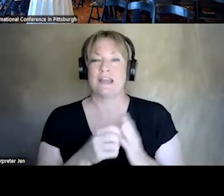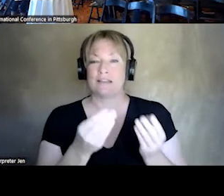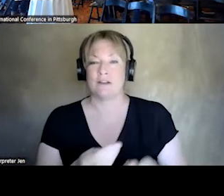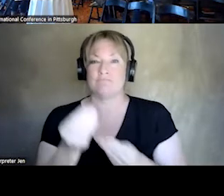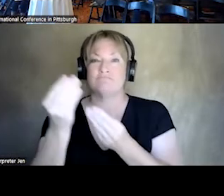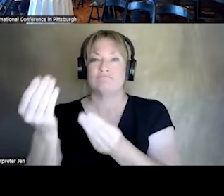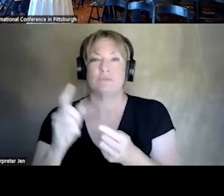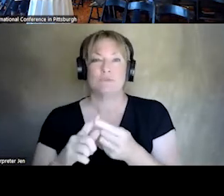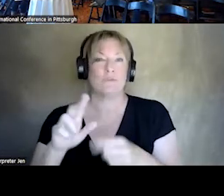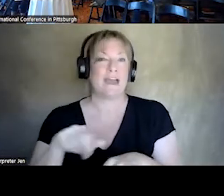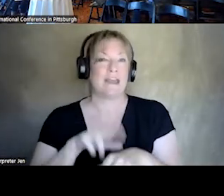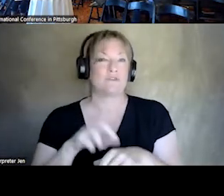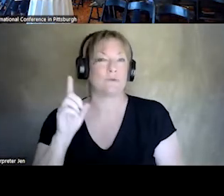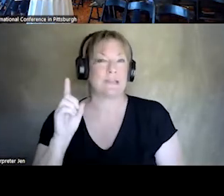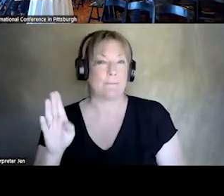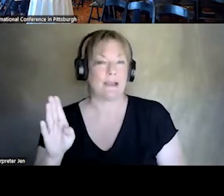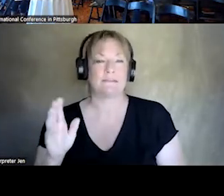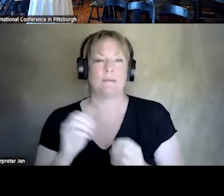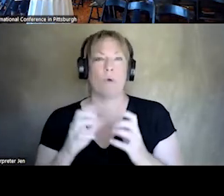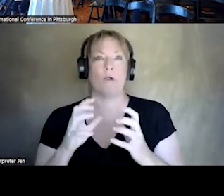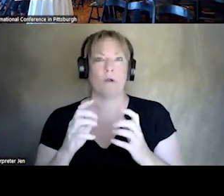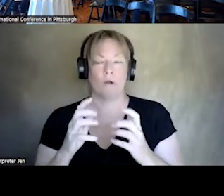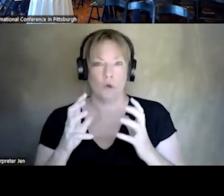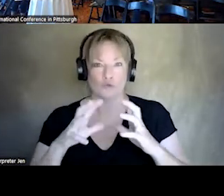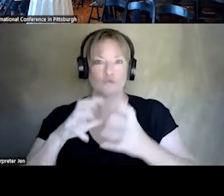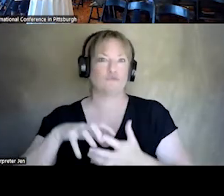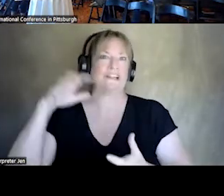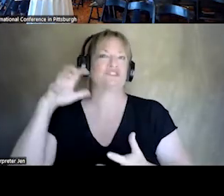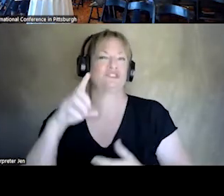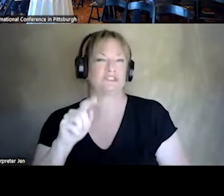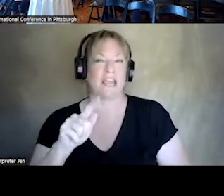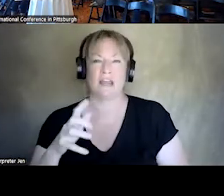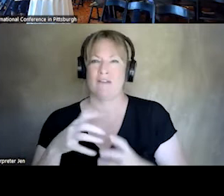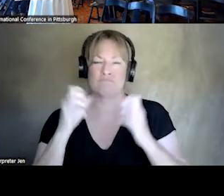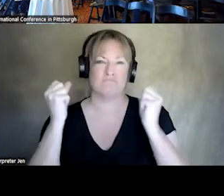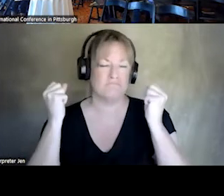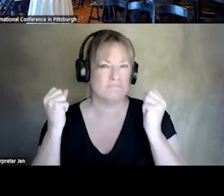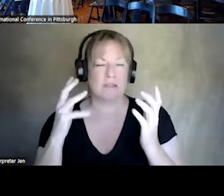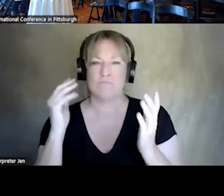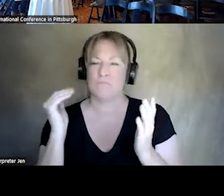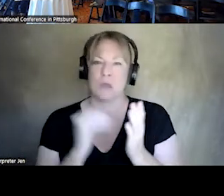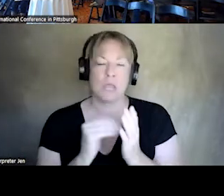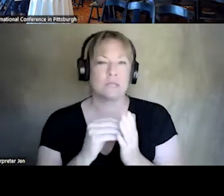GIVES US A RICHER AMOUNT OF DATA. SIGNIFICANT VOLUME. MILLIONS OF REPORTS TO LOOK AT AND DO